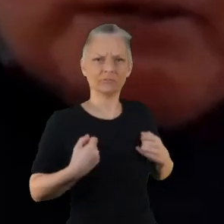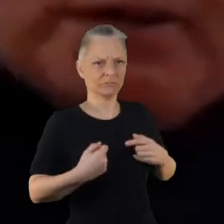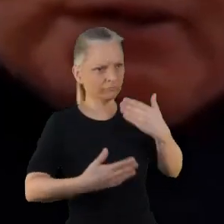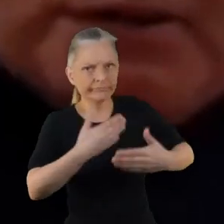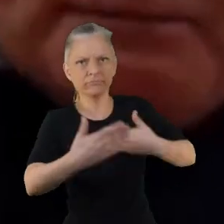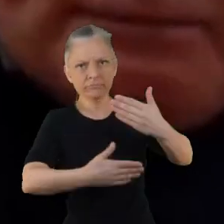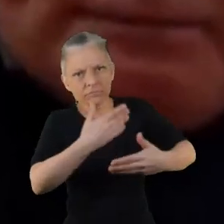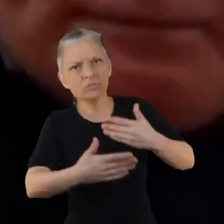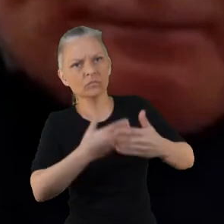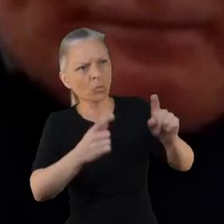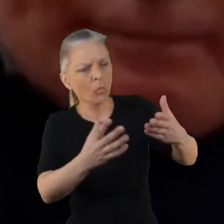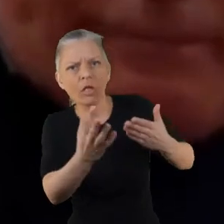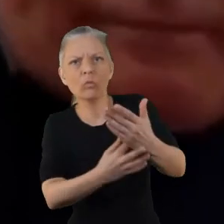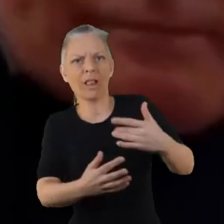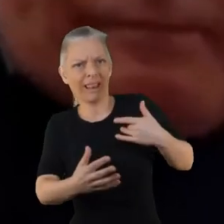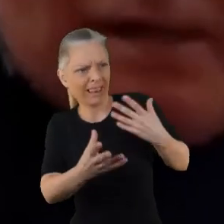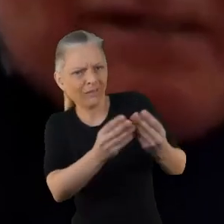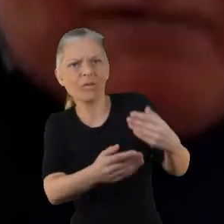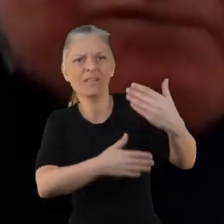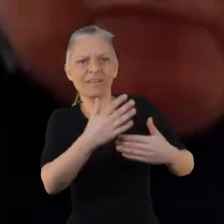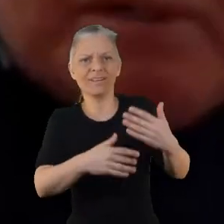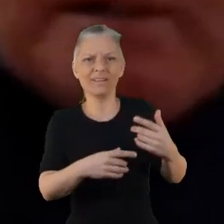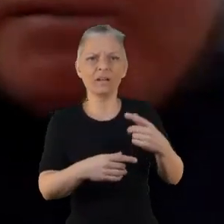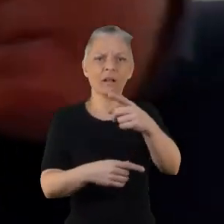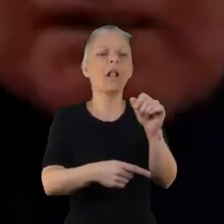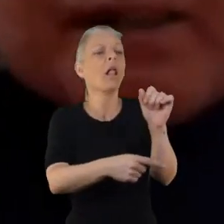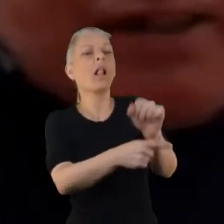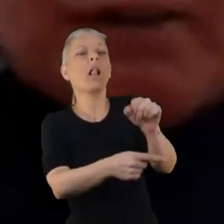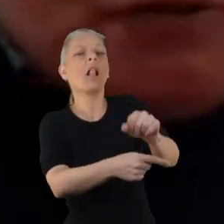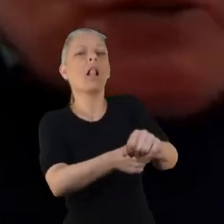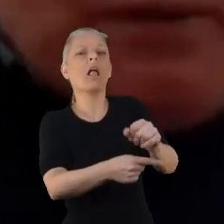That’s it, I just don't judge people.